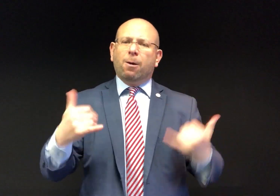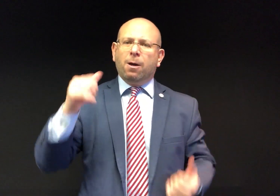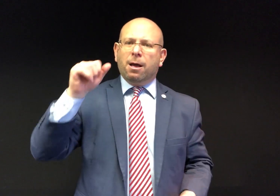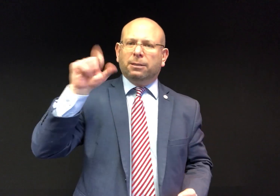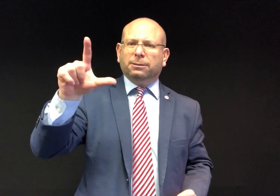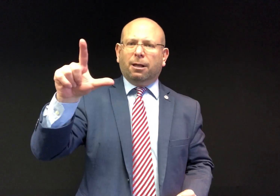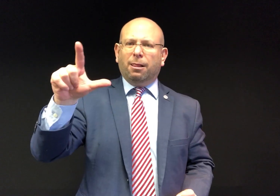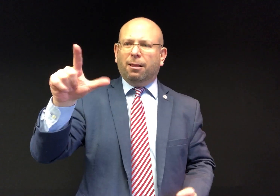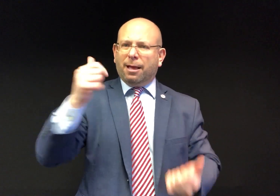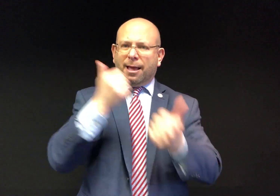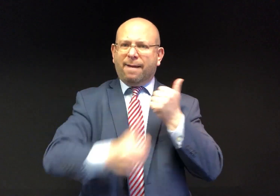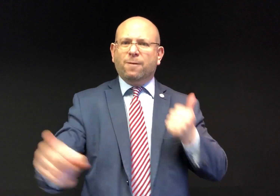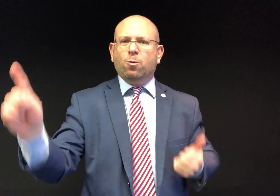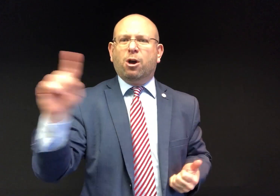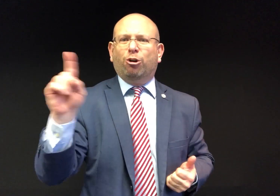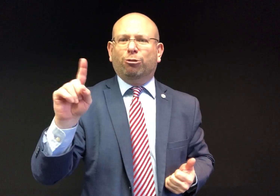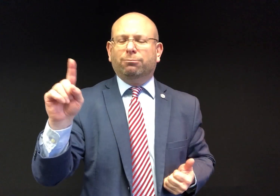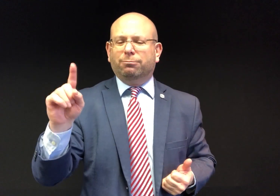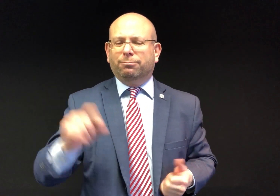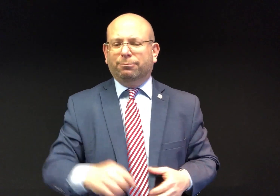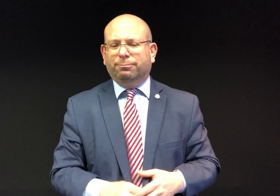Soon enough we’ll see ASL everywhere.